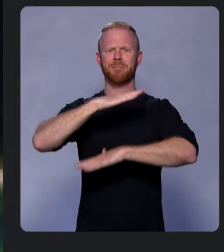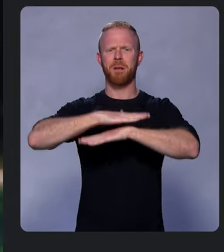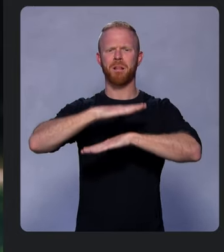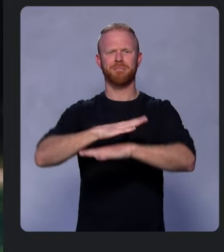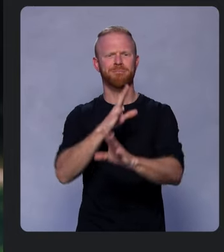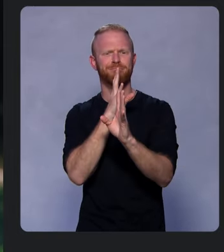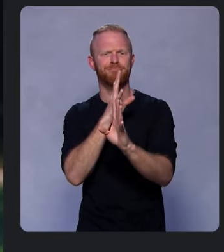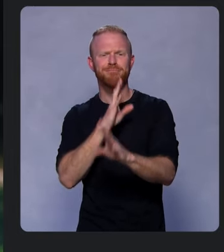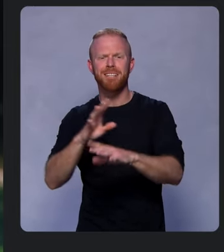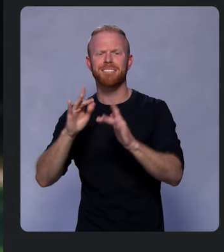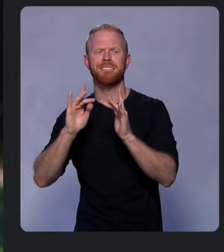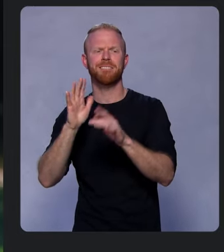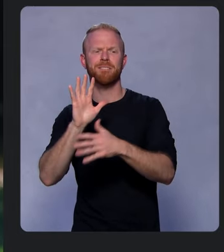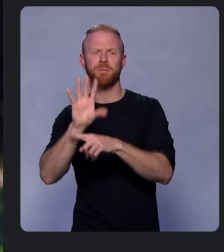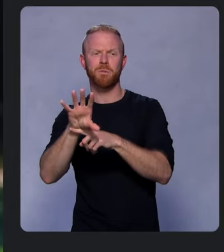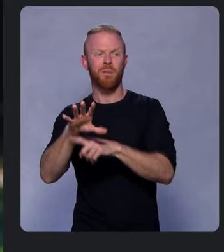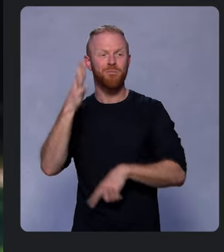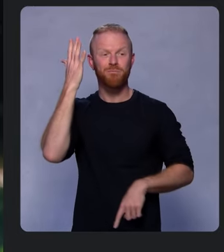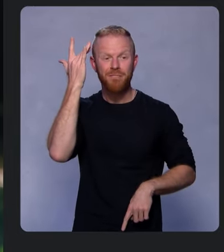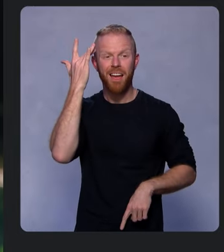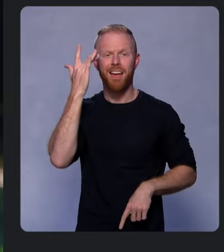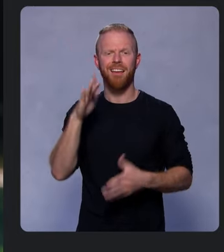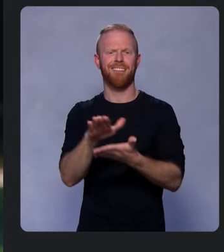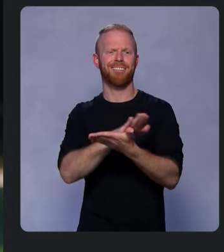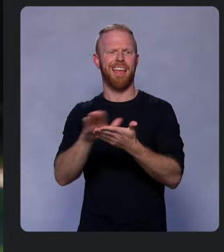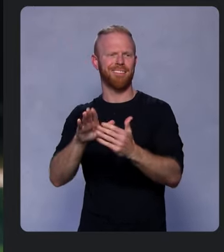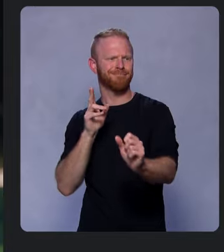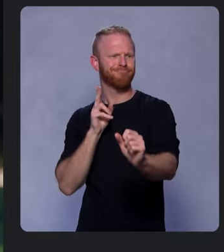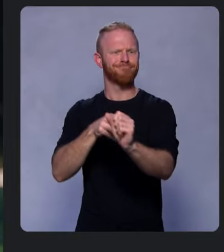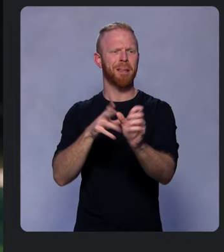because it’s so nice to jump right into a meeting without installing anything.